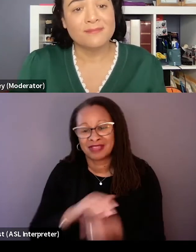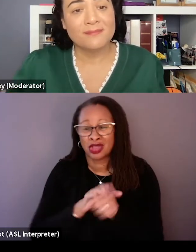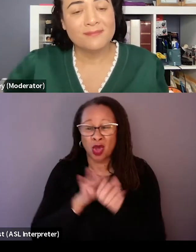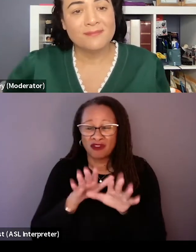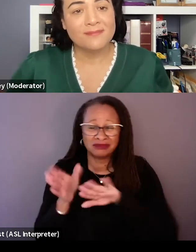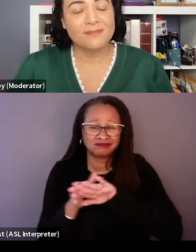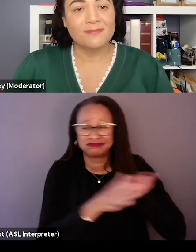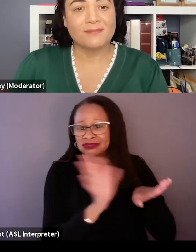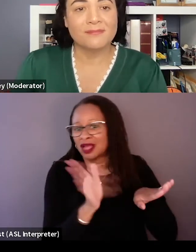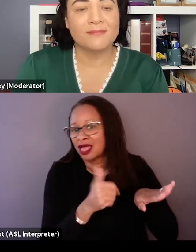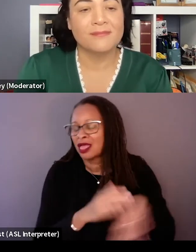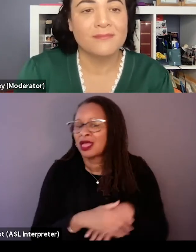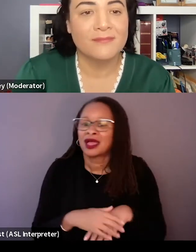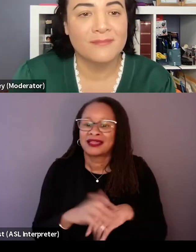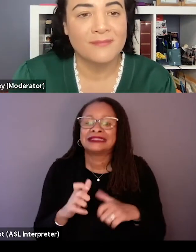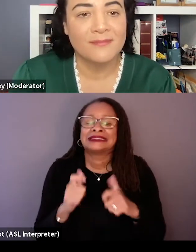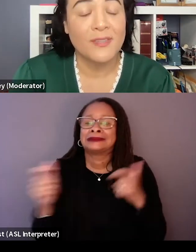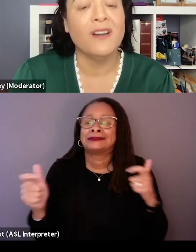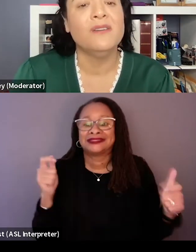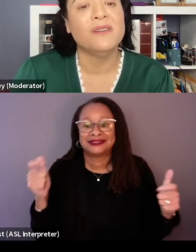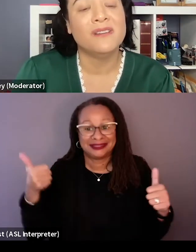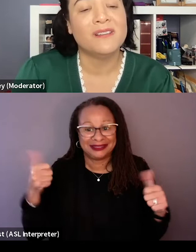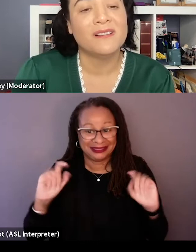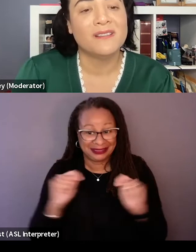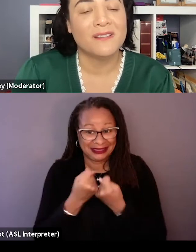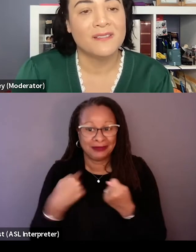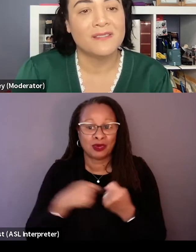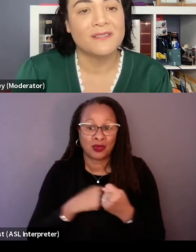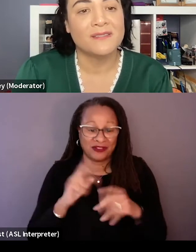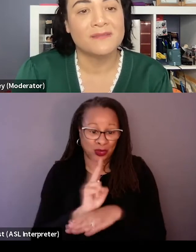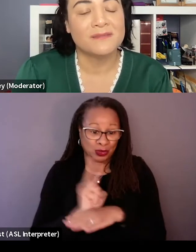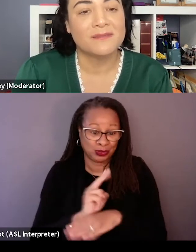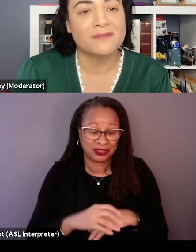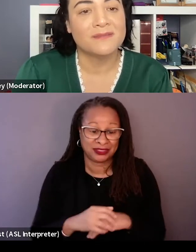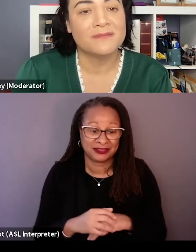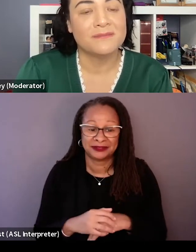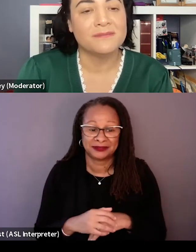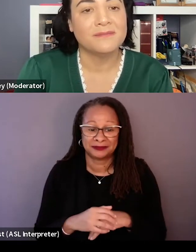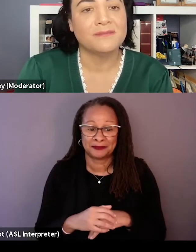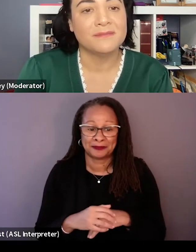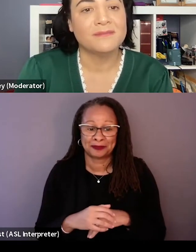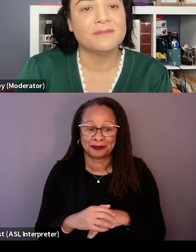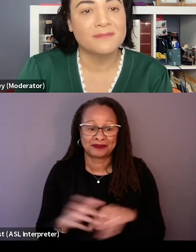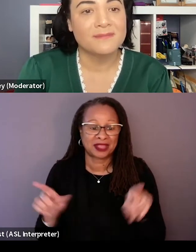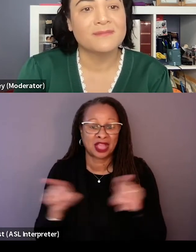this is definitely like the biggest team we've ever had and I think, but I guess dealing with the fact that it was also COVID and everyone was everywhere,